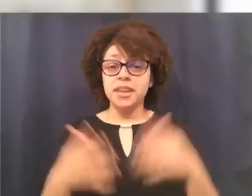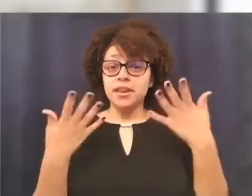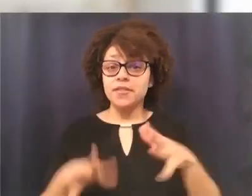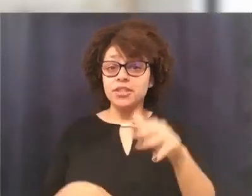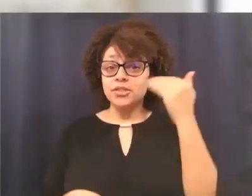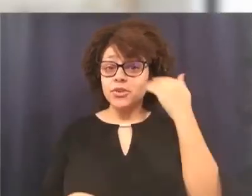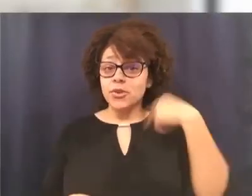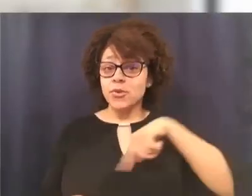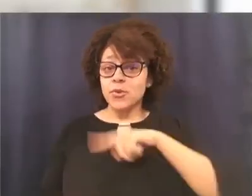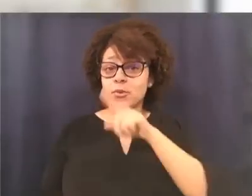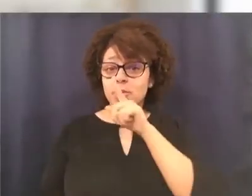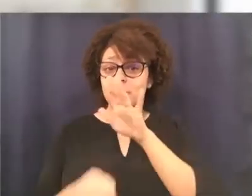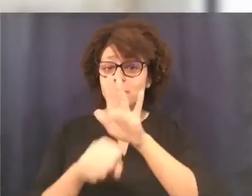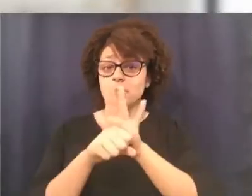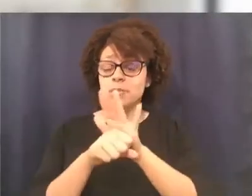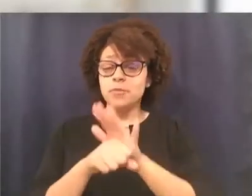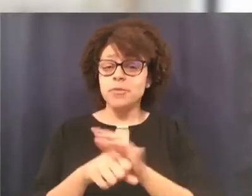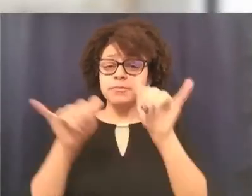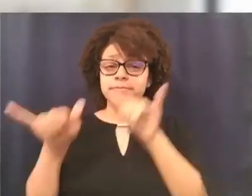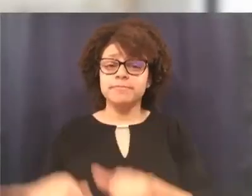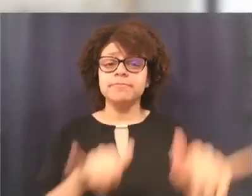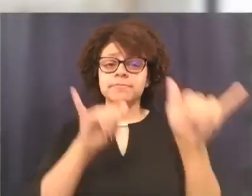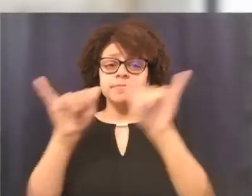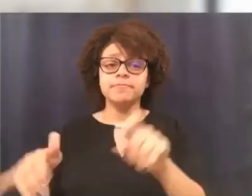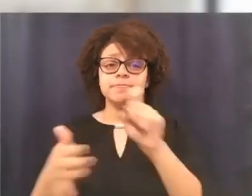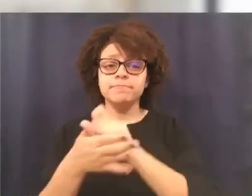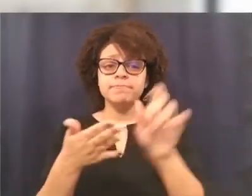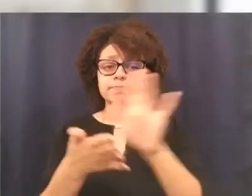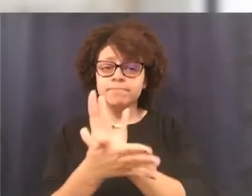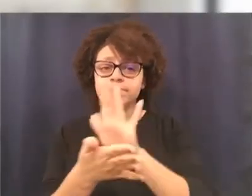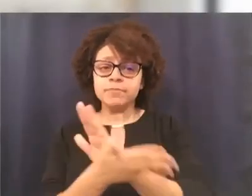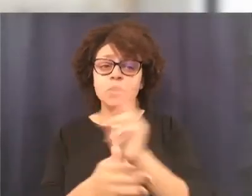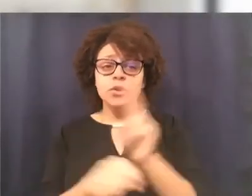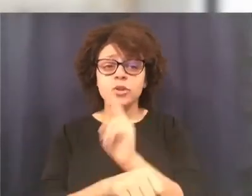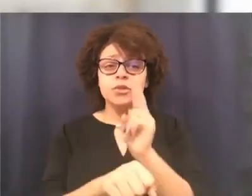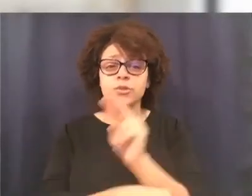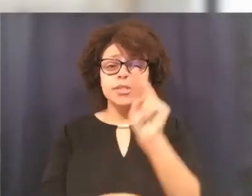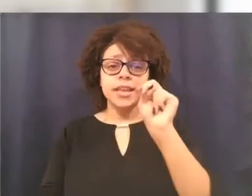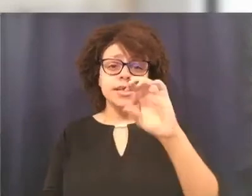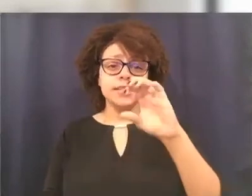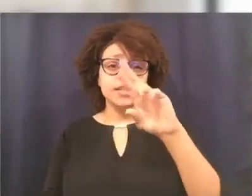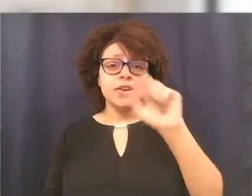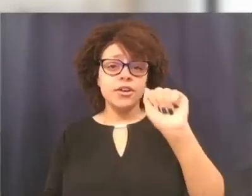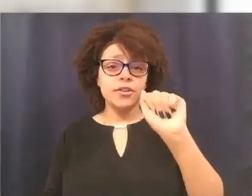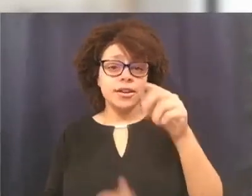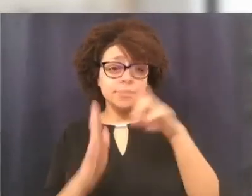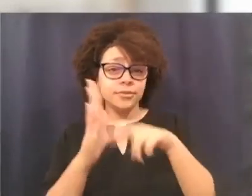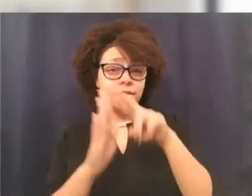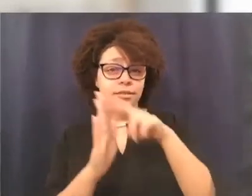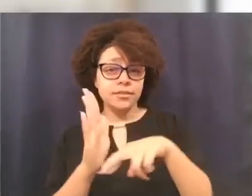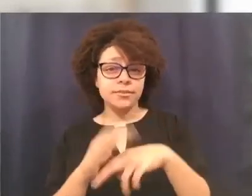Our mission is to provide an inclusive, personalized and affordable service for every Karasch client,